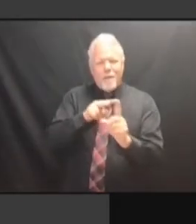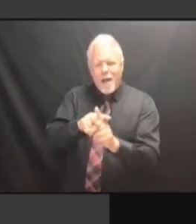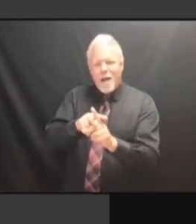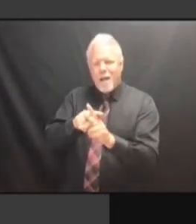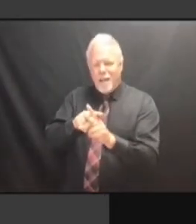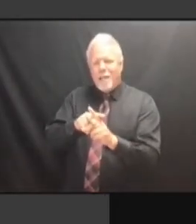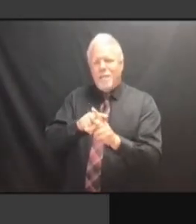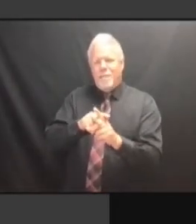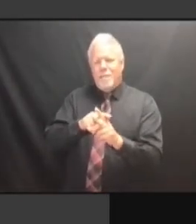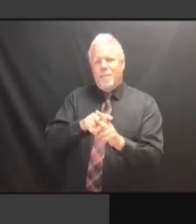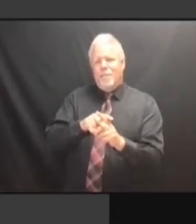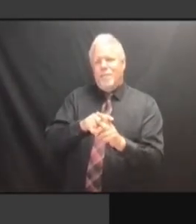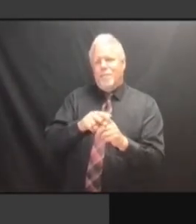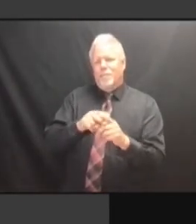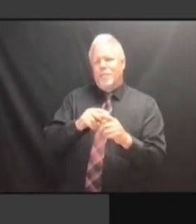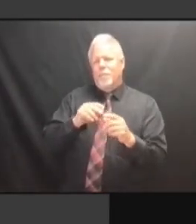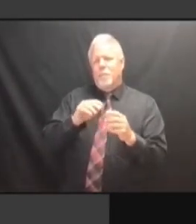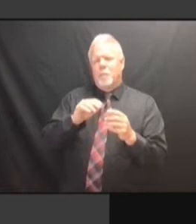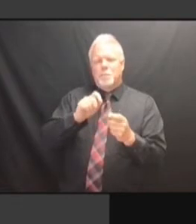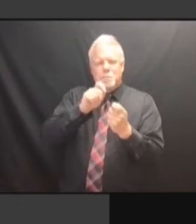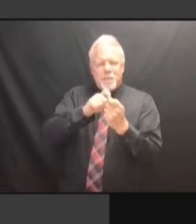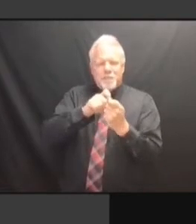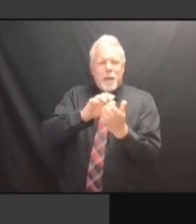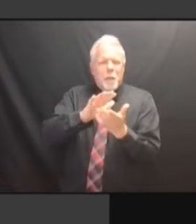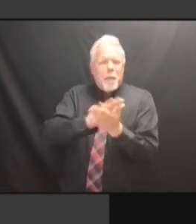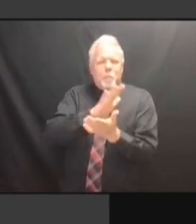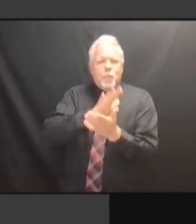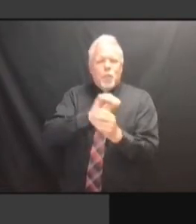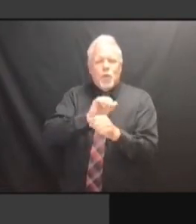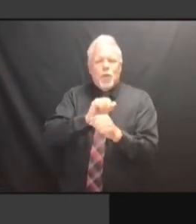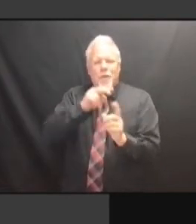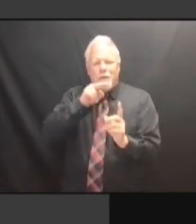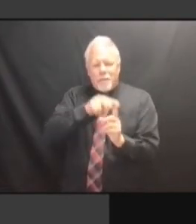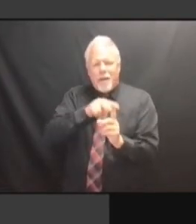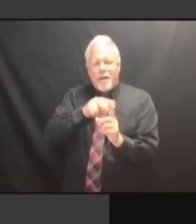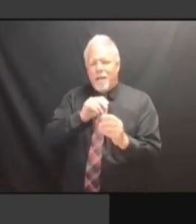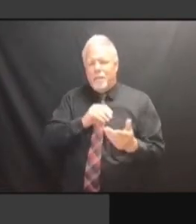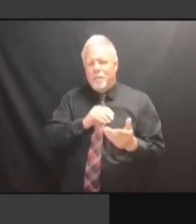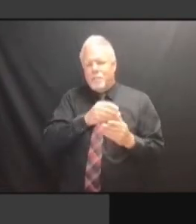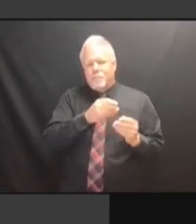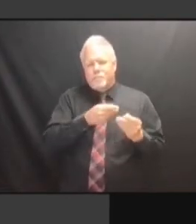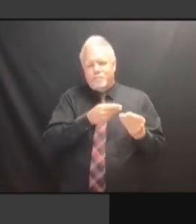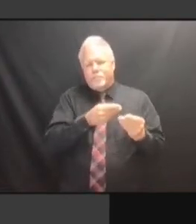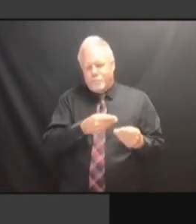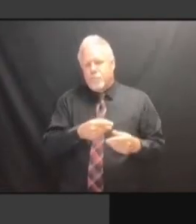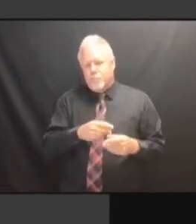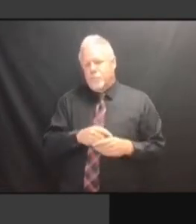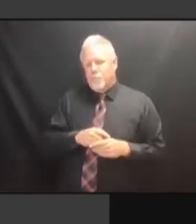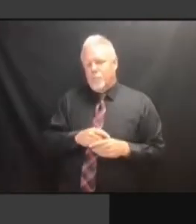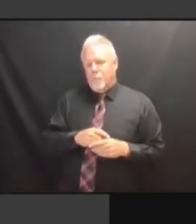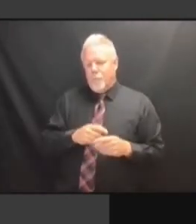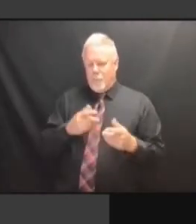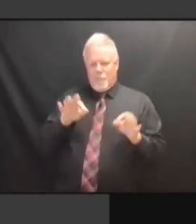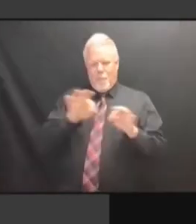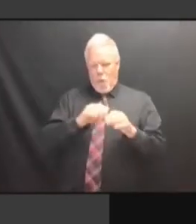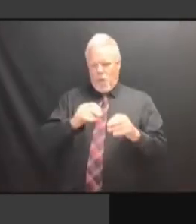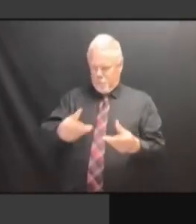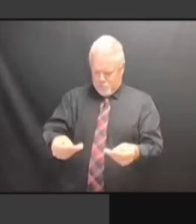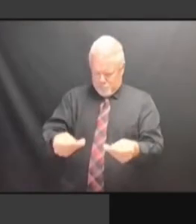ALWAYS FELT ONSITE WORK WAS THE ALWAYS FELT ONSITE WORK WAS THE MOST ALWAYS FELT ONSITE WORK WAS THE MOST EFFECTIVE, ALWAYS FELT ONSITE WORK WAS THE MOST EFFECTIVE, AGAIN, ALWAYS FELT ONSITE WORK WAS THE MOST EFFECTIVE, AGAIN, FROM MOST EFFECTIVE, AGAIN, FROM MOST EFFECTIVE, AGAIN, FROM DOCUMENTS MOST EFFECTIVE, AGAIN, FROM DOCUMENTS COMING MOST EFFECTIVE, AGAIN, FROM DOCUMENTS COMING IN. DOCUMENTS COMING IN. DOCUMENTS COMING IN. IT DOCUMENTS COMING IN. IT WOULD DOCUMENTS COMING IN. IT WOULD BE DOCUMENTS COMING IN. IT WOULD BE HARD DOCUMENTS COMING IN. IT WOULD BE HARD FOR DOCUMENTS COMING IN. IT WOULD BE HARD FOR US DOCUMENTS COMING IN. IT WOULD BE HARD FOR US TO DOCUMENTS COMING IN. IT WOULD BE HARD FOR US TO DO DOCUMENTS COMING IN. IT WOULD BE HARD FOR US TO DO AN IT WOULD BE HARD FOR US TO DO AN IT WOULD BE HARD FOR US TO DO AN AGENCY-WIDE